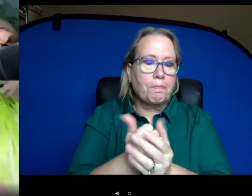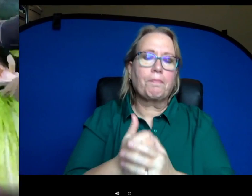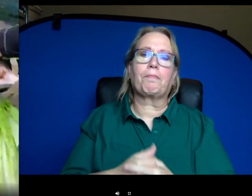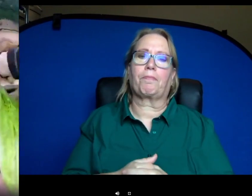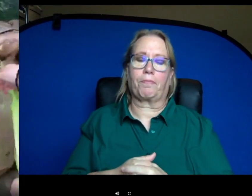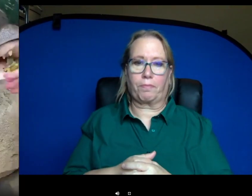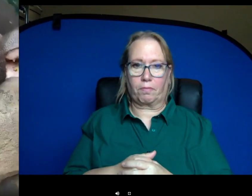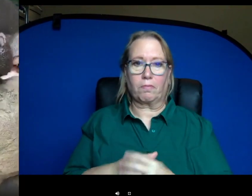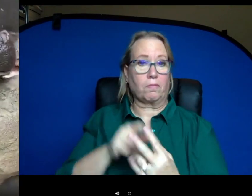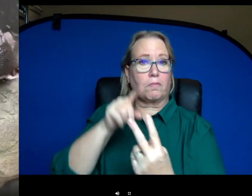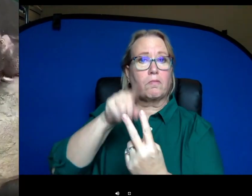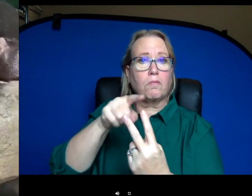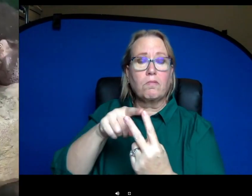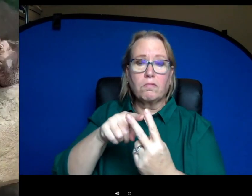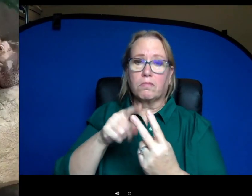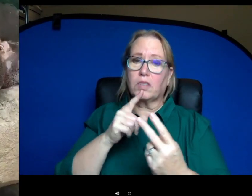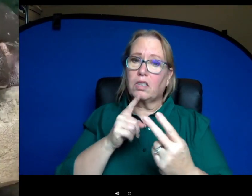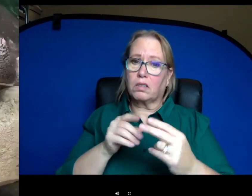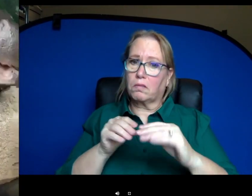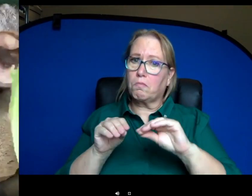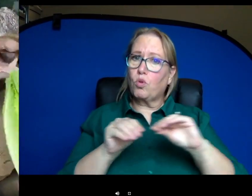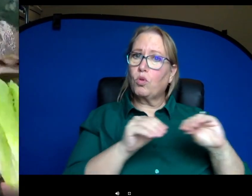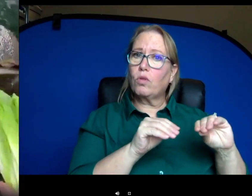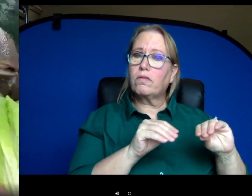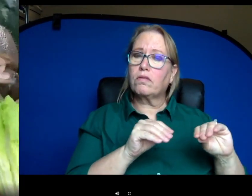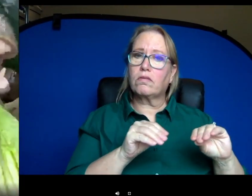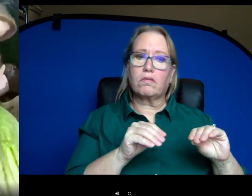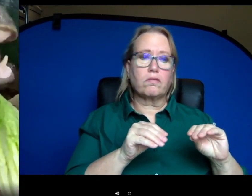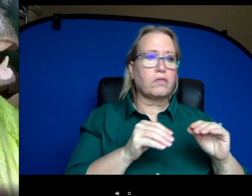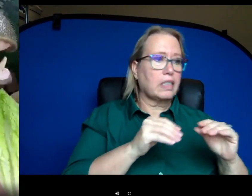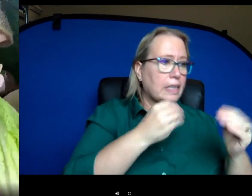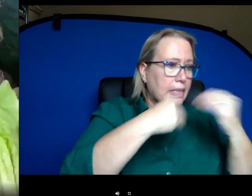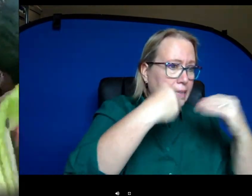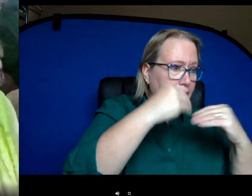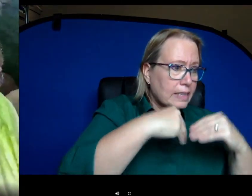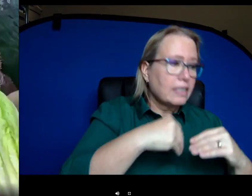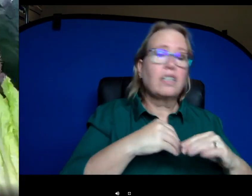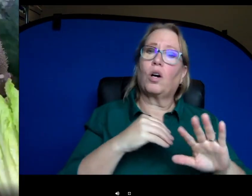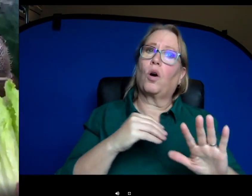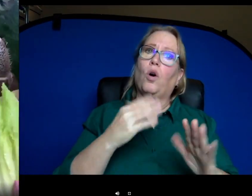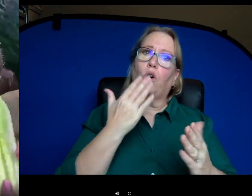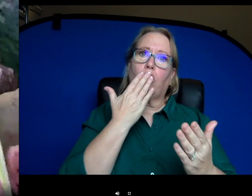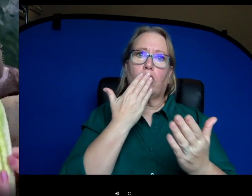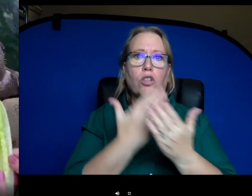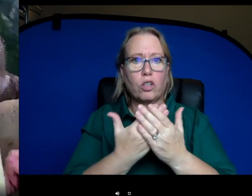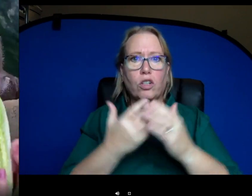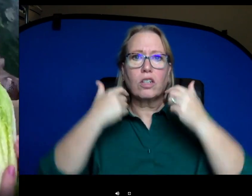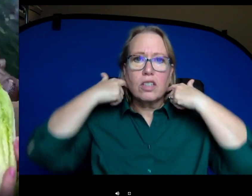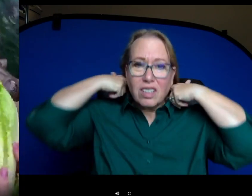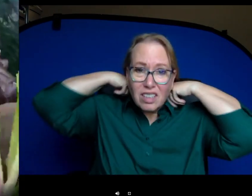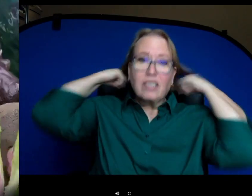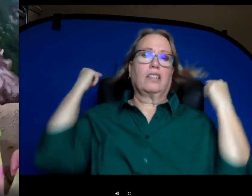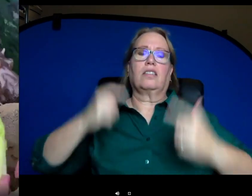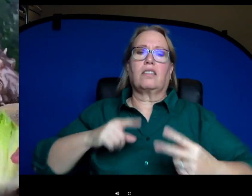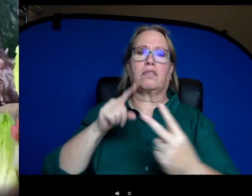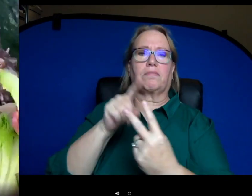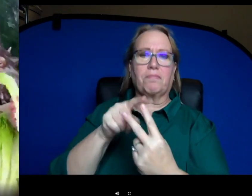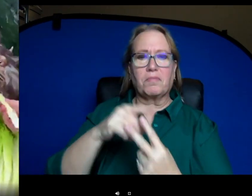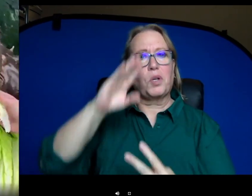once again, Phoebe moved over for food and had no issues leaving Fiona which is a really good sign to us that Bebe knew she wasn't able to take care of